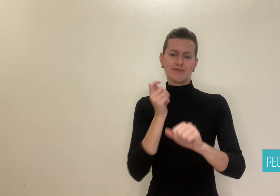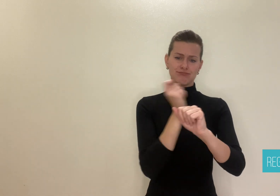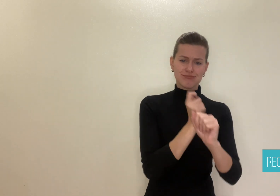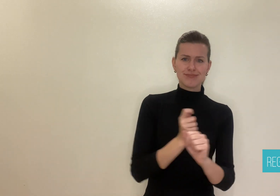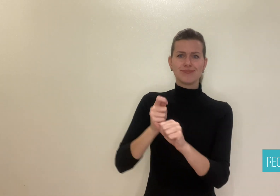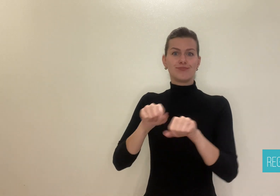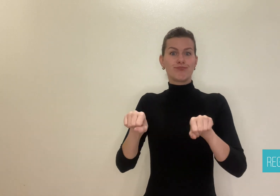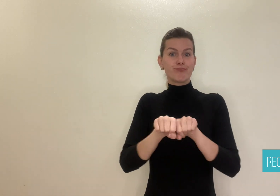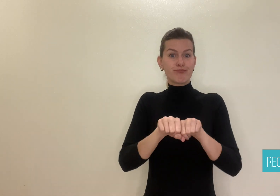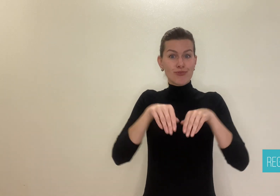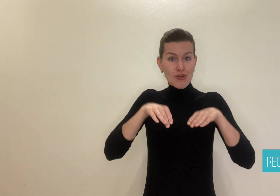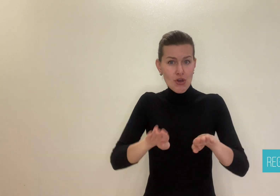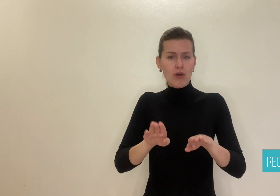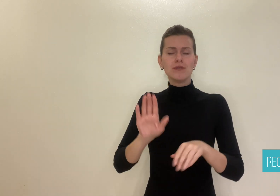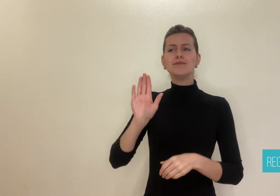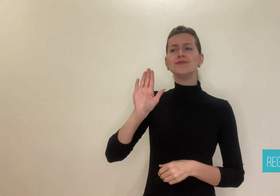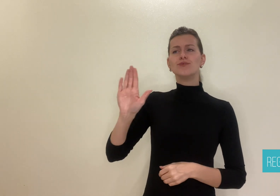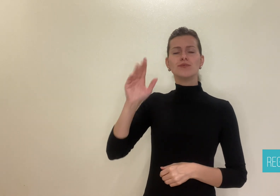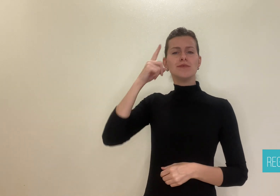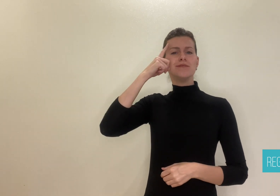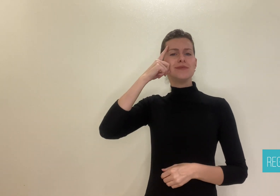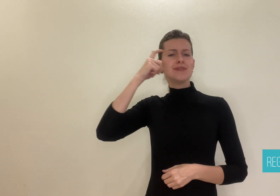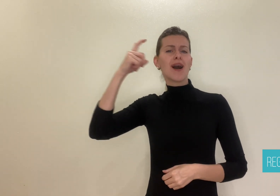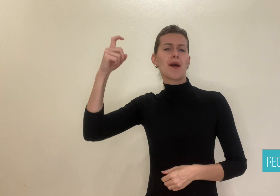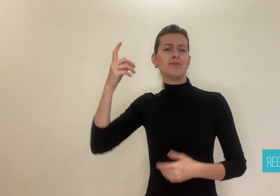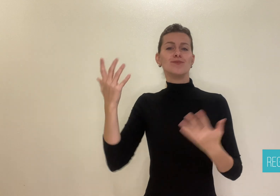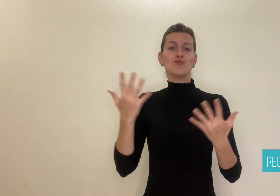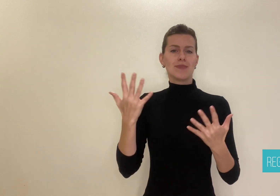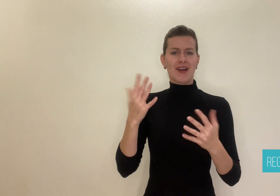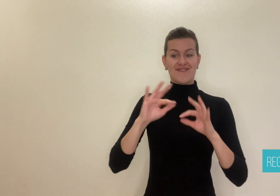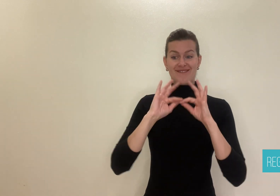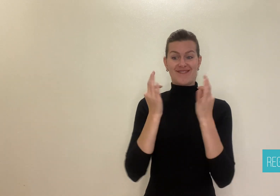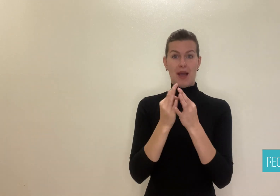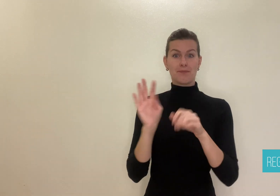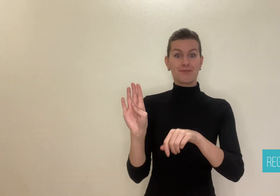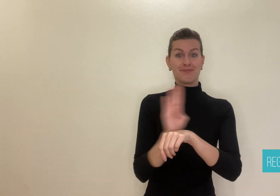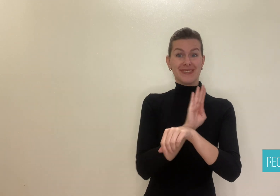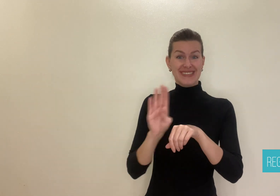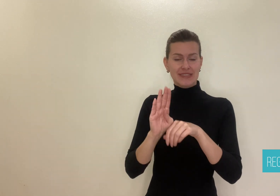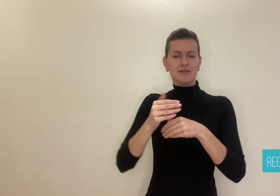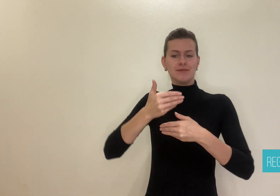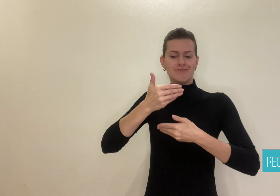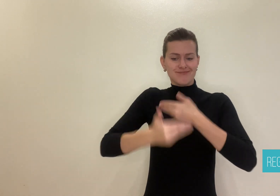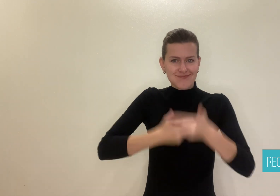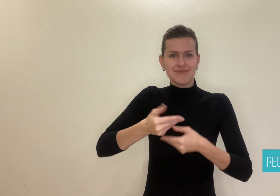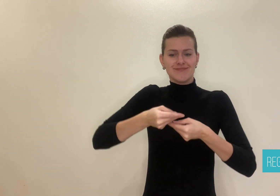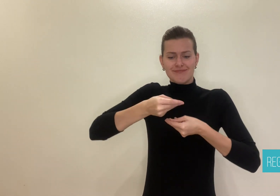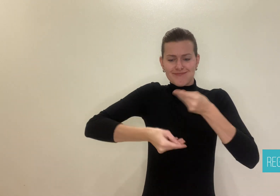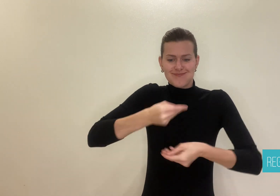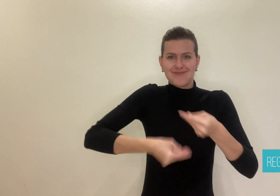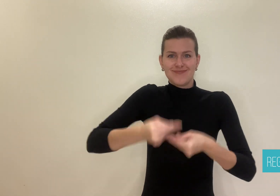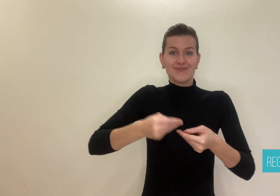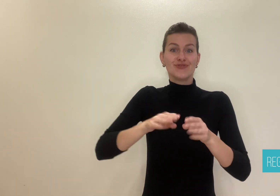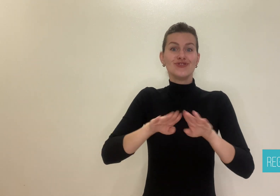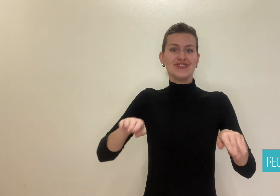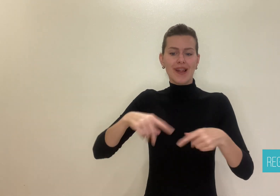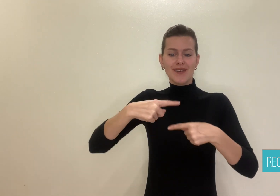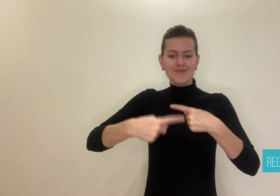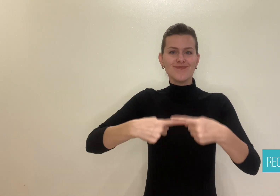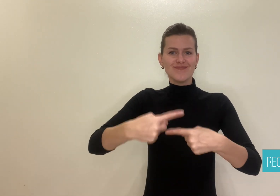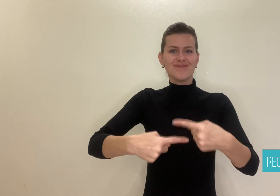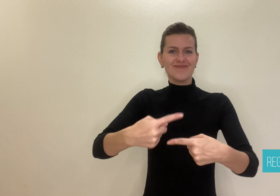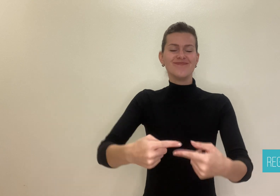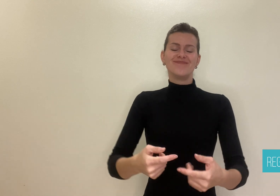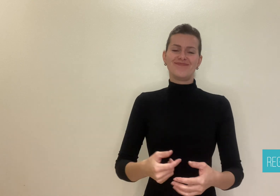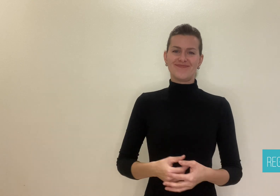His dream is to continue the family business.